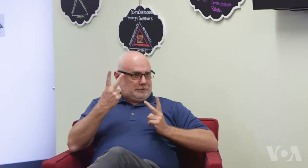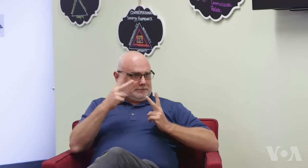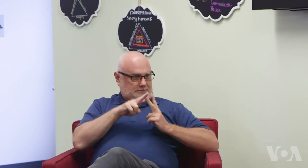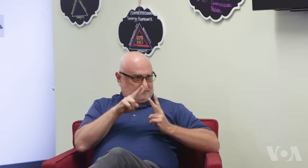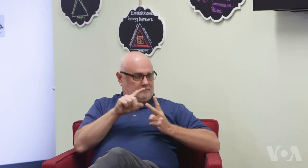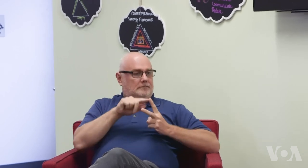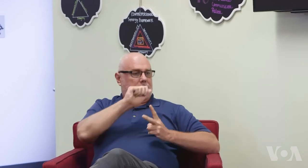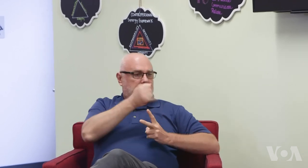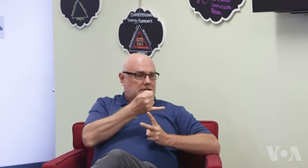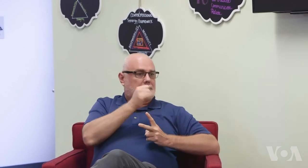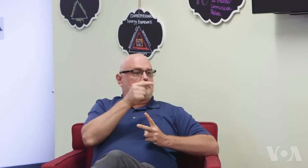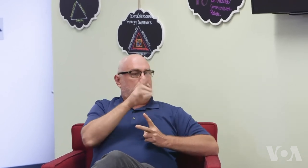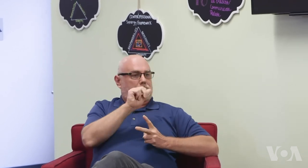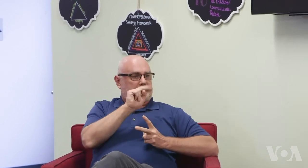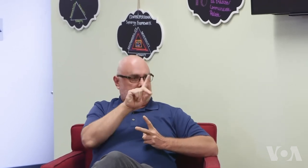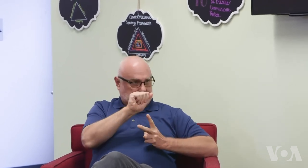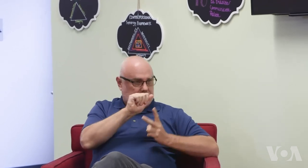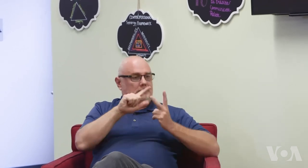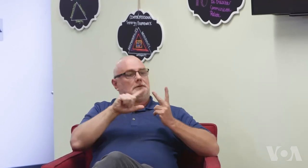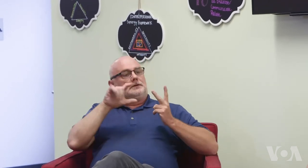It was created by two DeafBlind women.